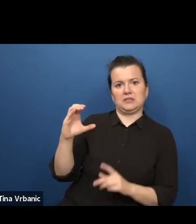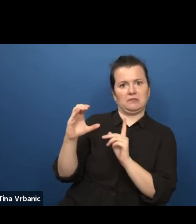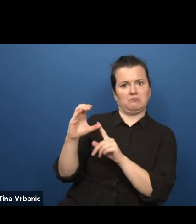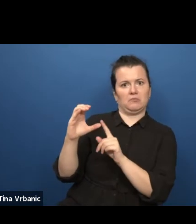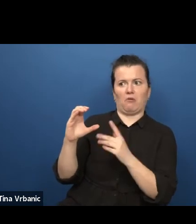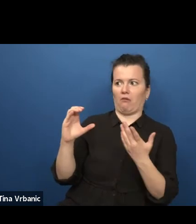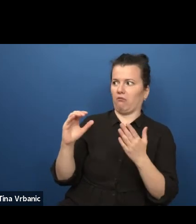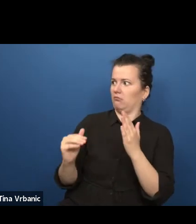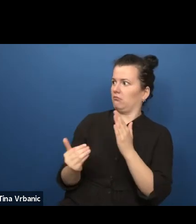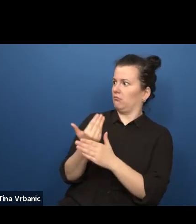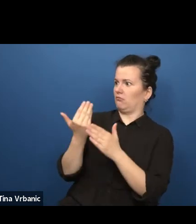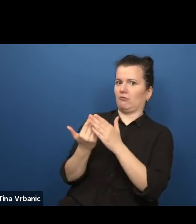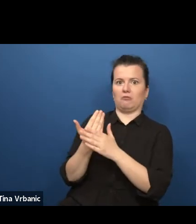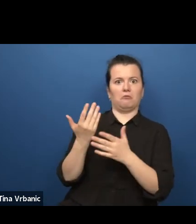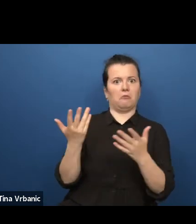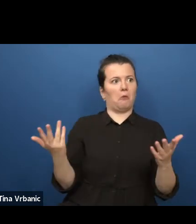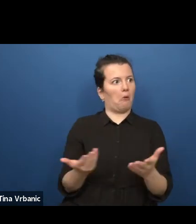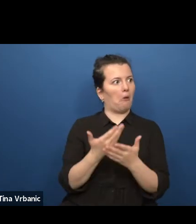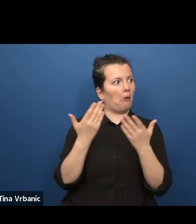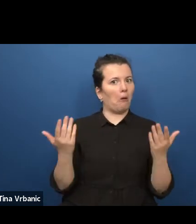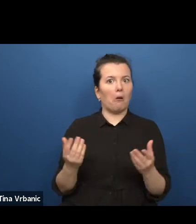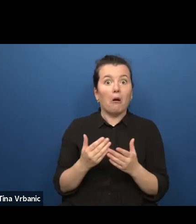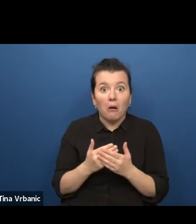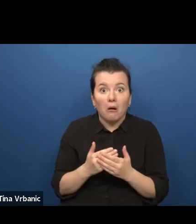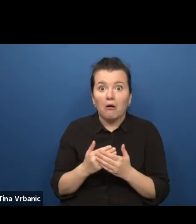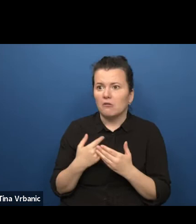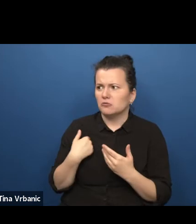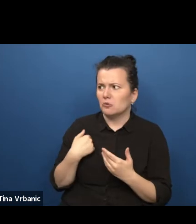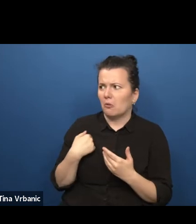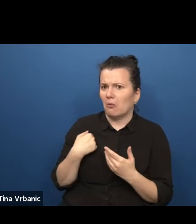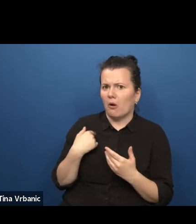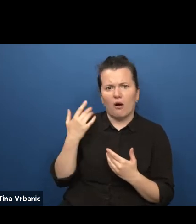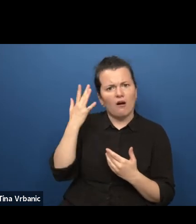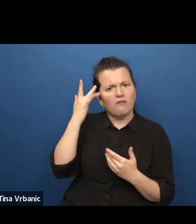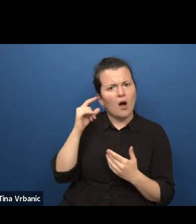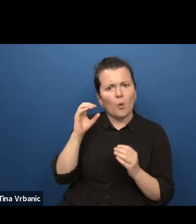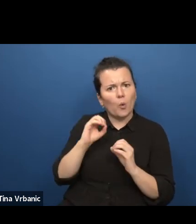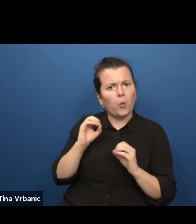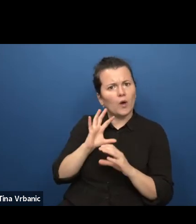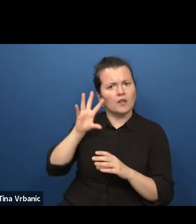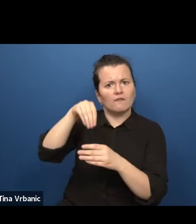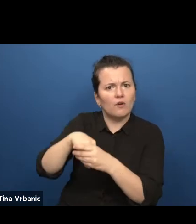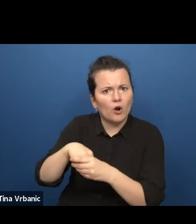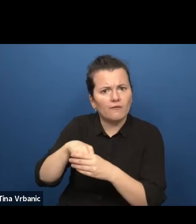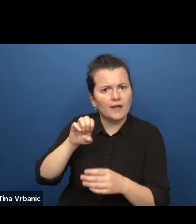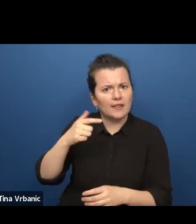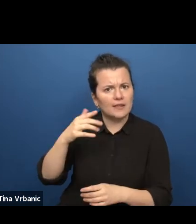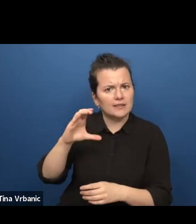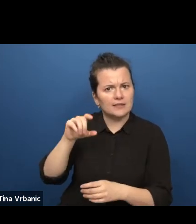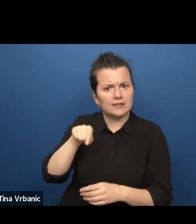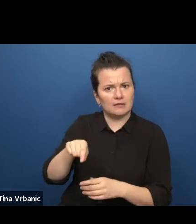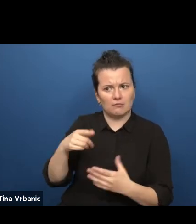which made me think, why aren't we part of this, as high quality youth theatre company?